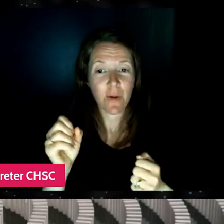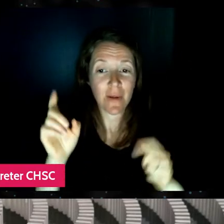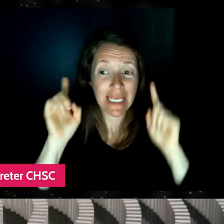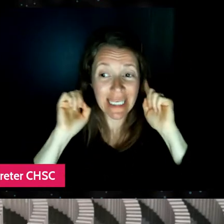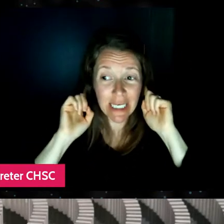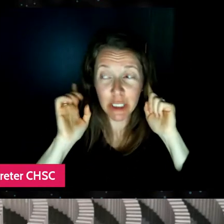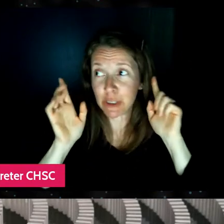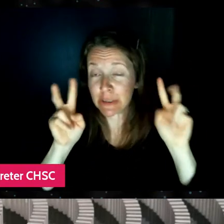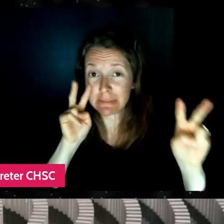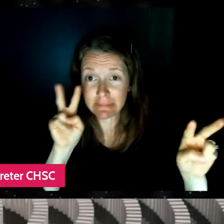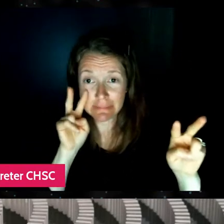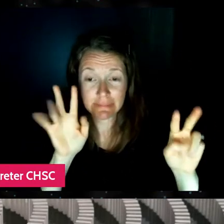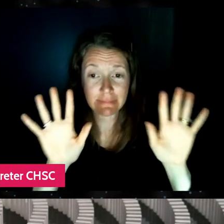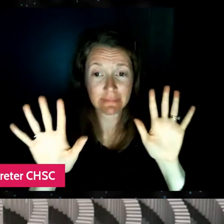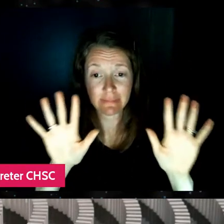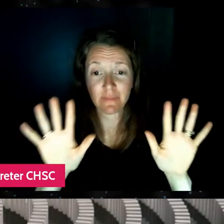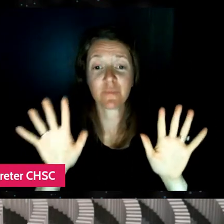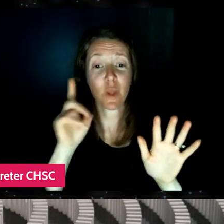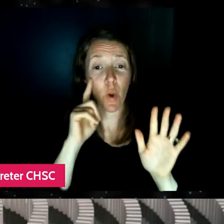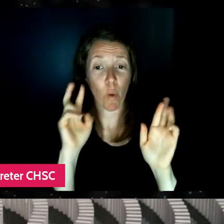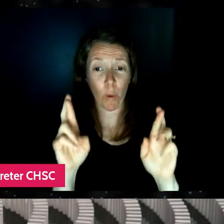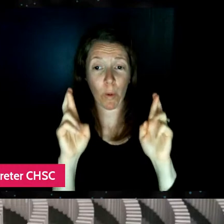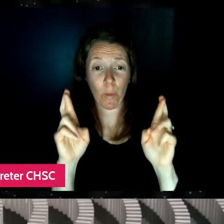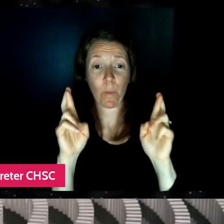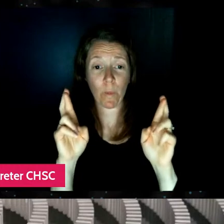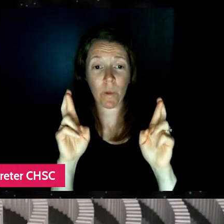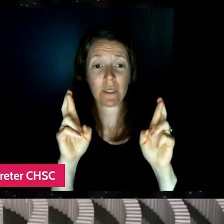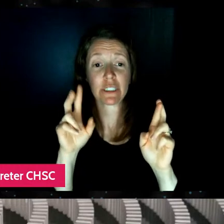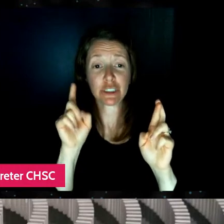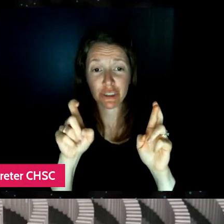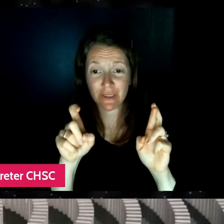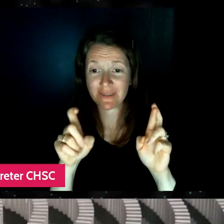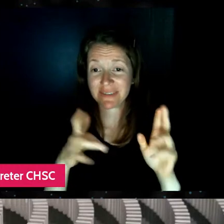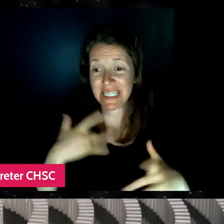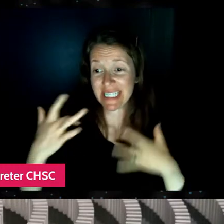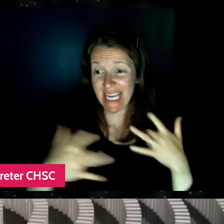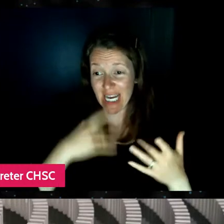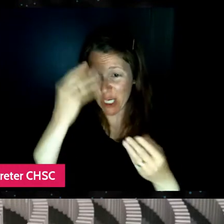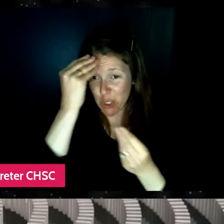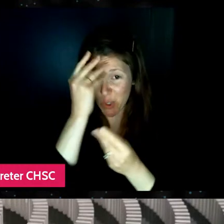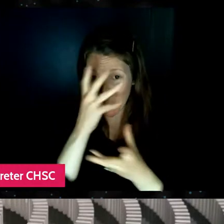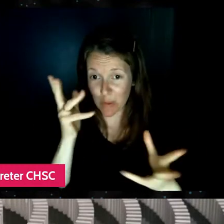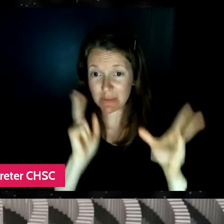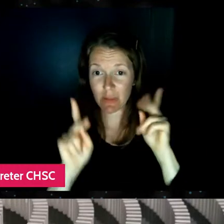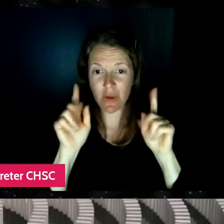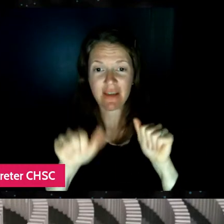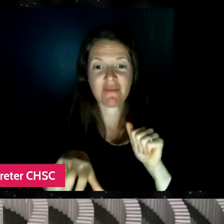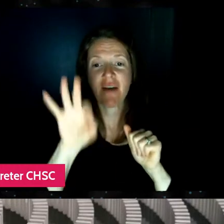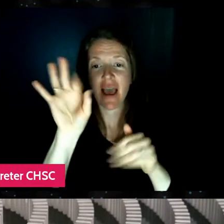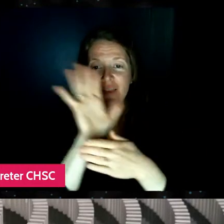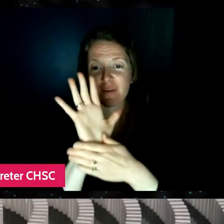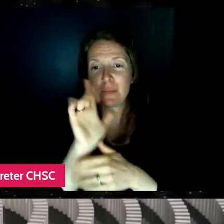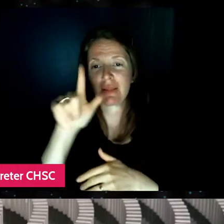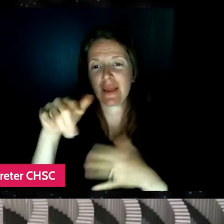your eyes open and we should have some exciting news. So people could find the film later this year.